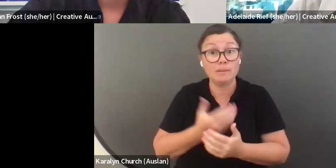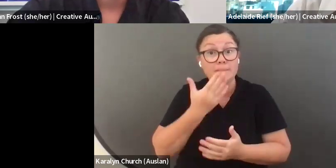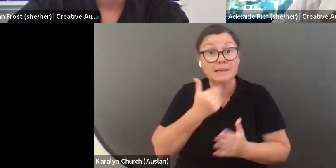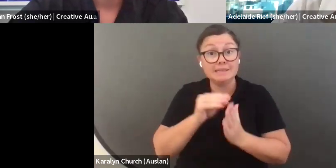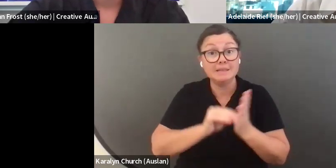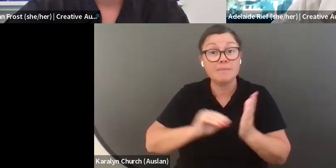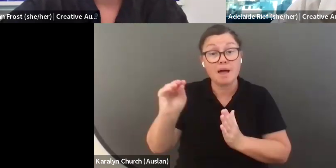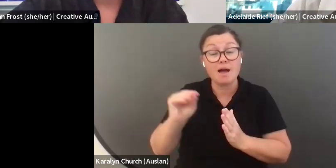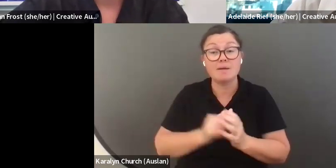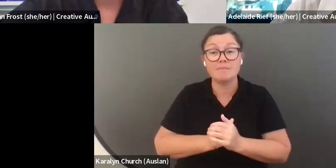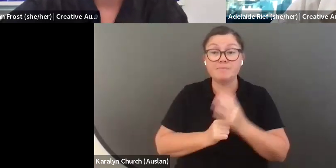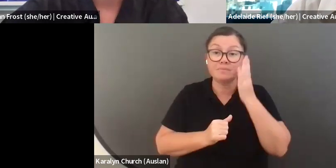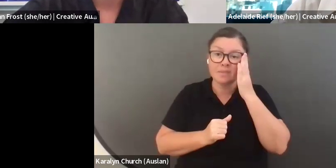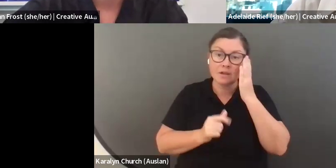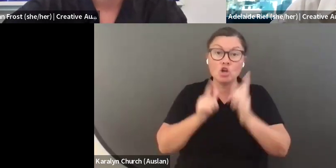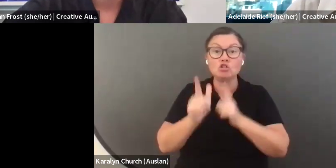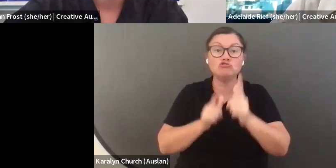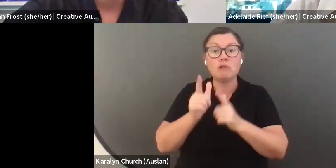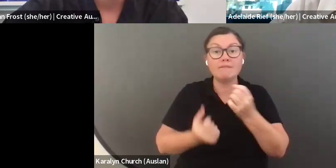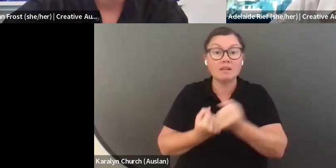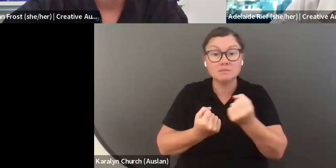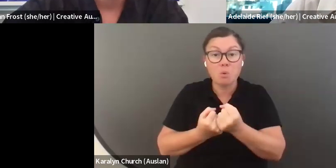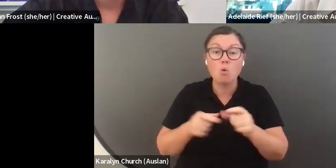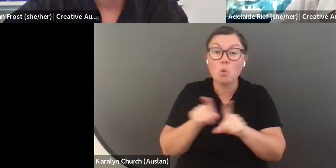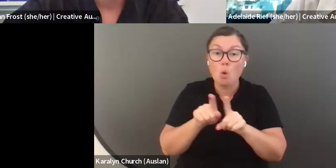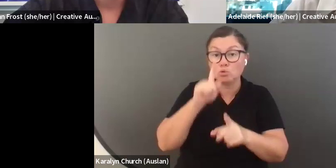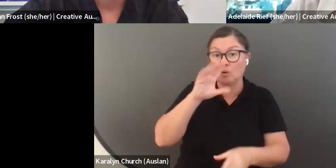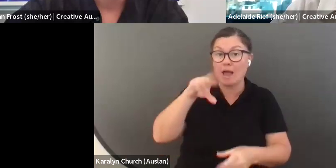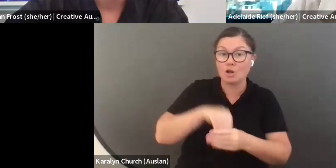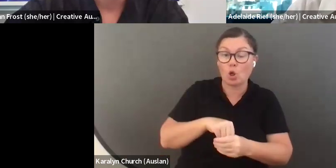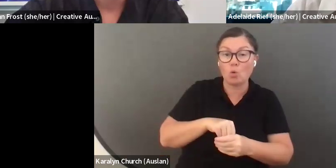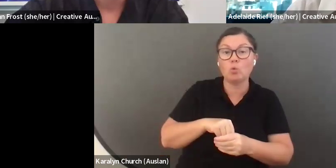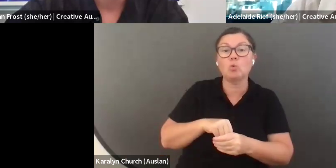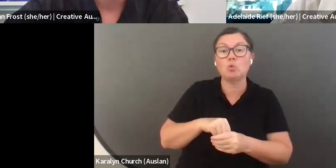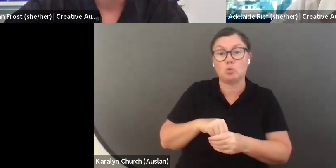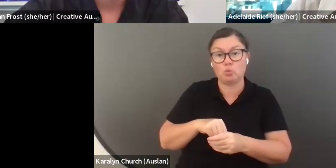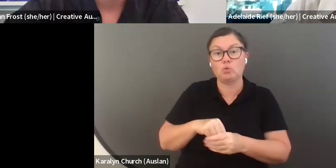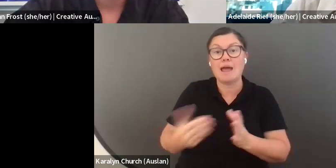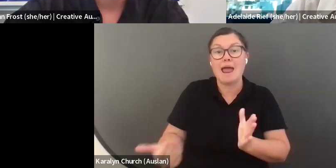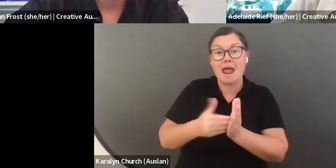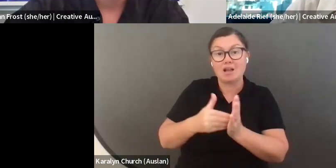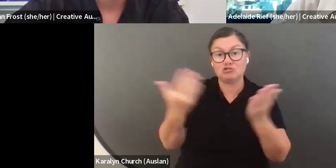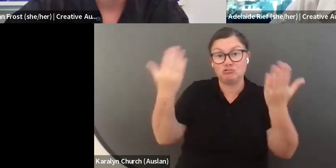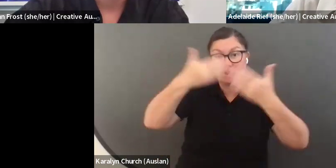long way, and then get on a train, and then get on two flights. We know that it can be